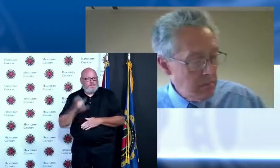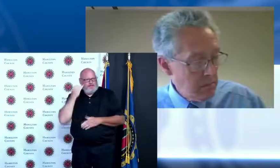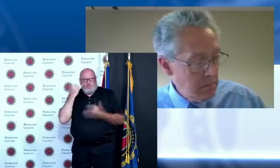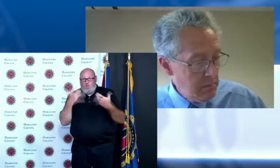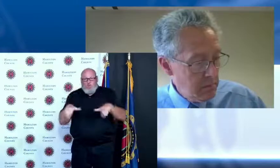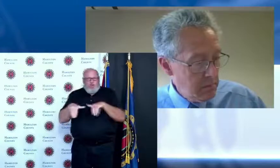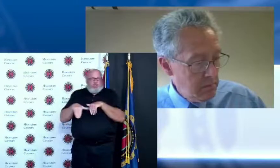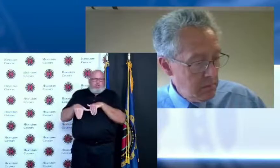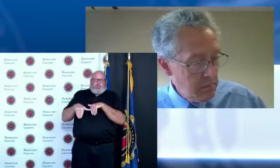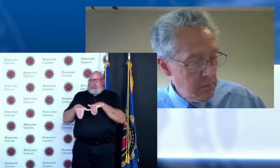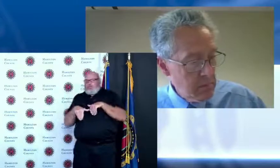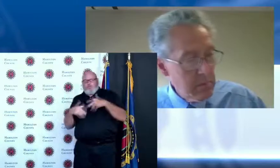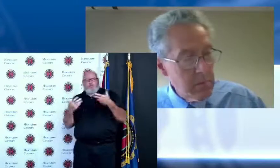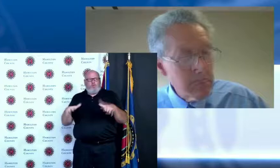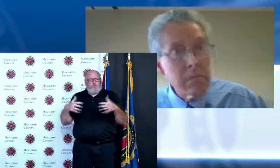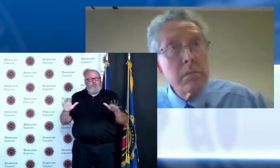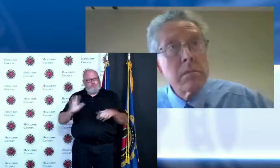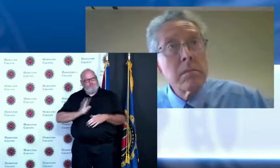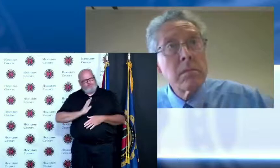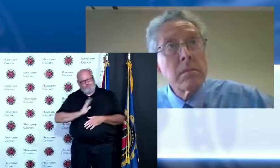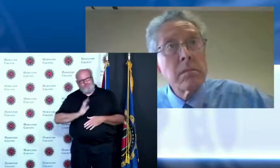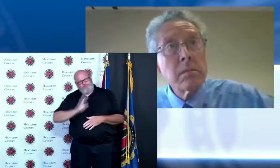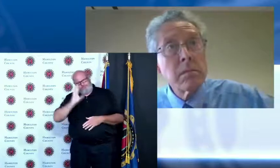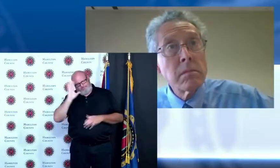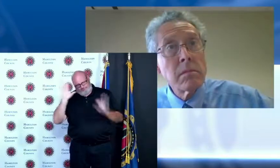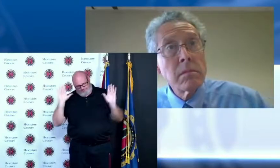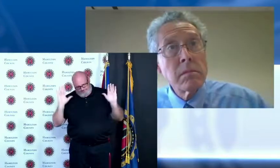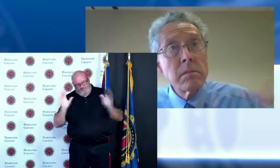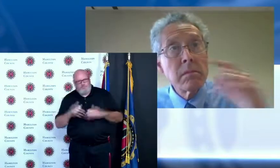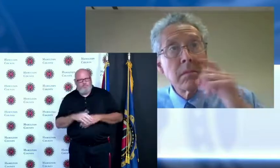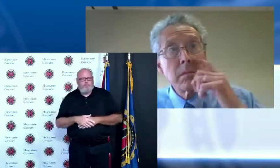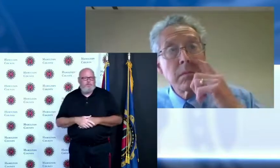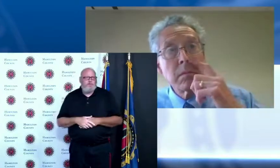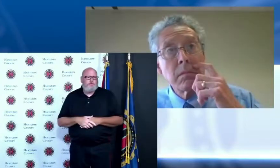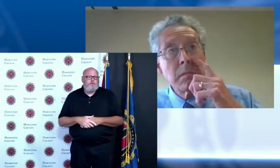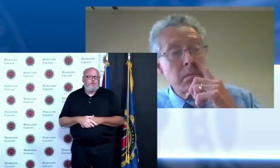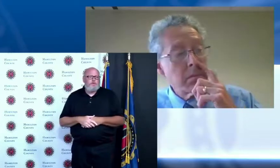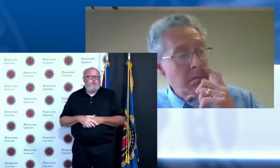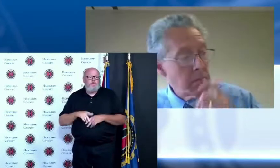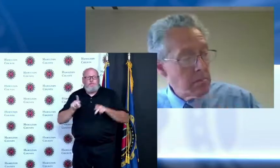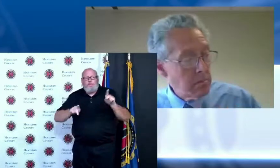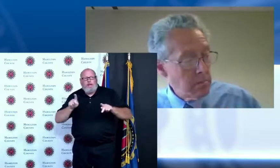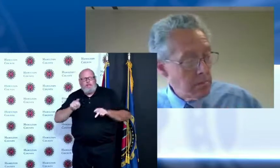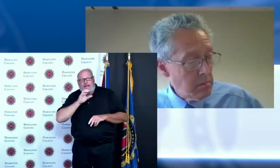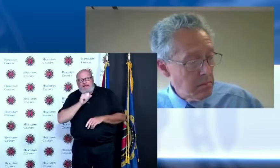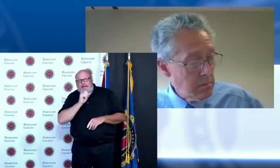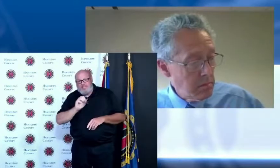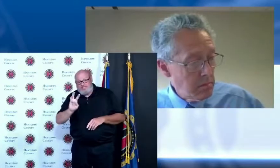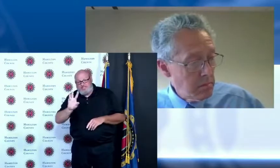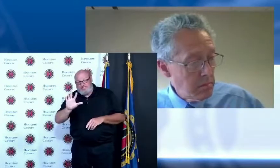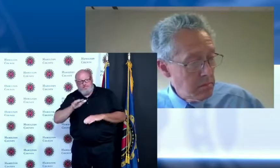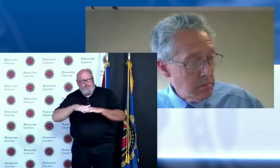though those over 65 we have met our goal we have vaccinated 80 percent of individuals over 65 which